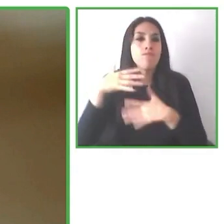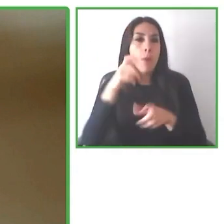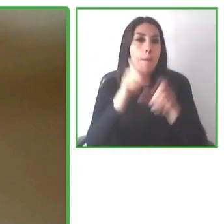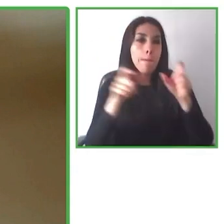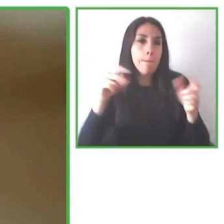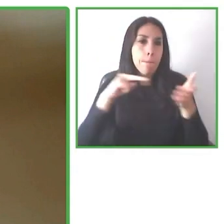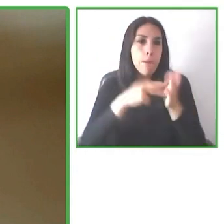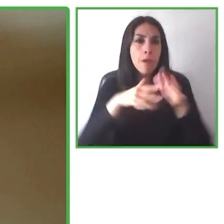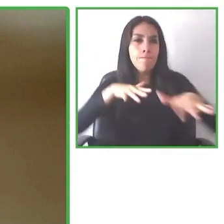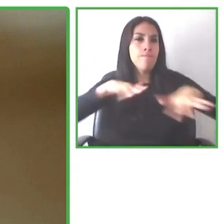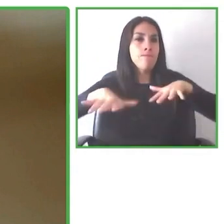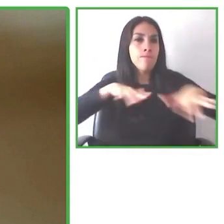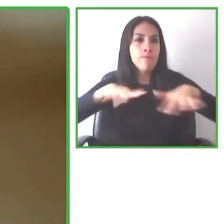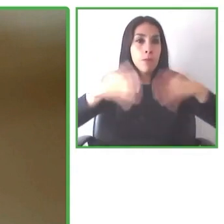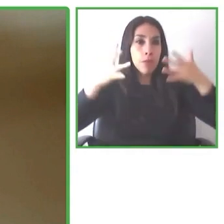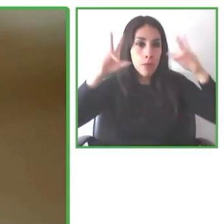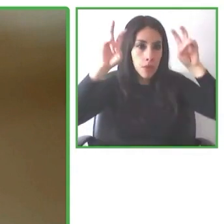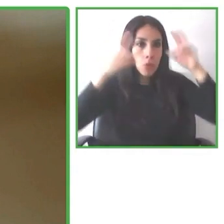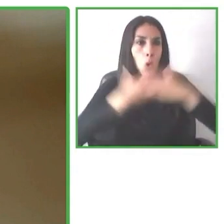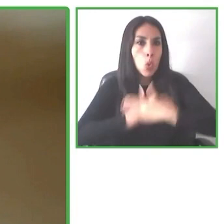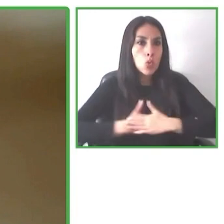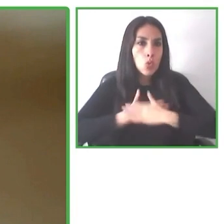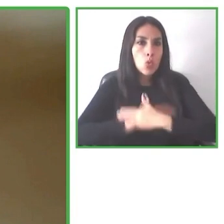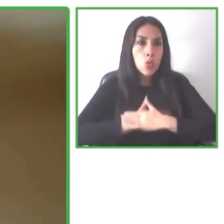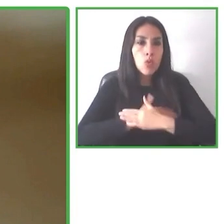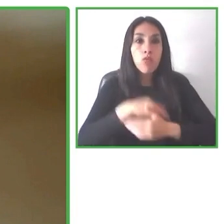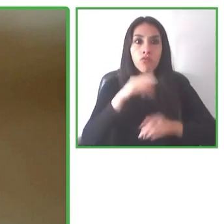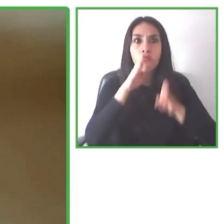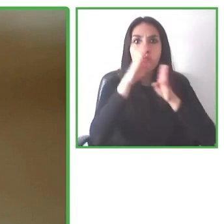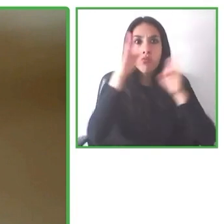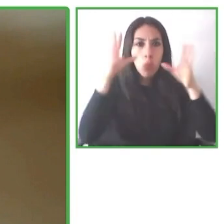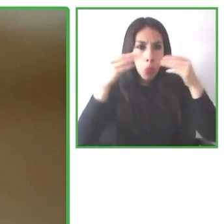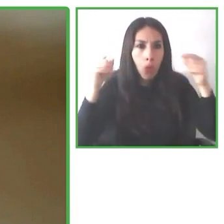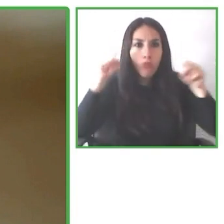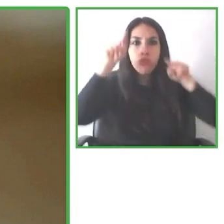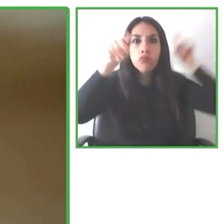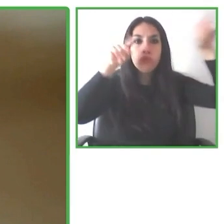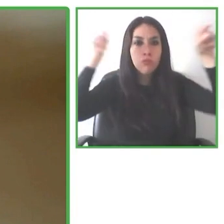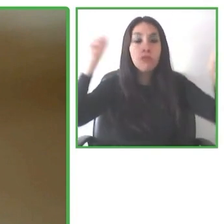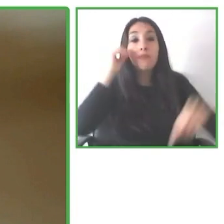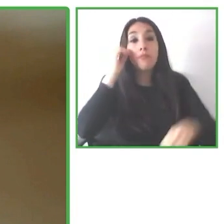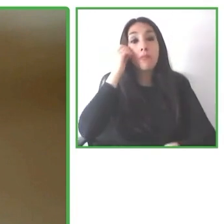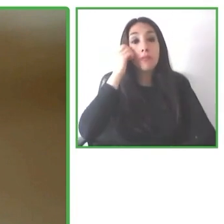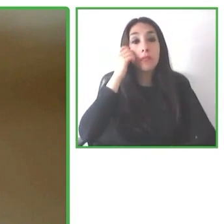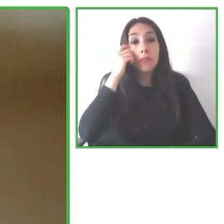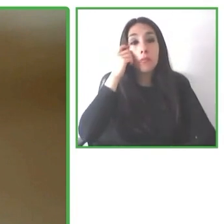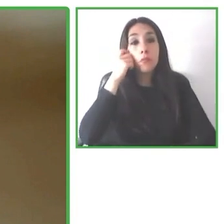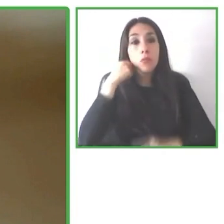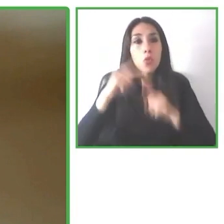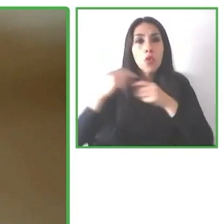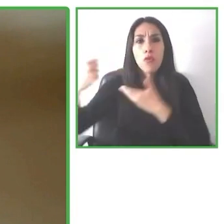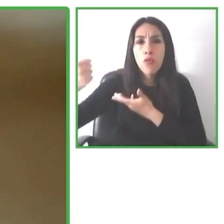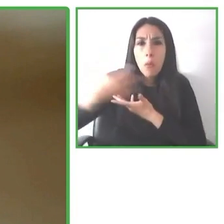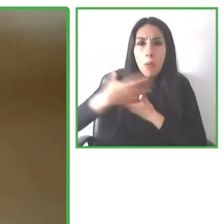the infrastructure, the experiences that they can undergo. We want to bring together all that information in an accessible format.